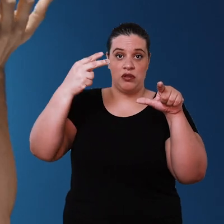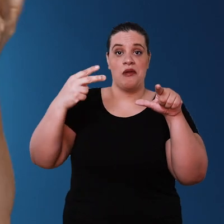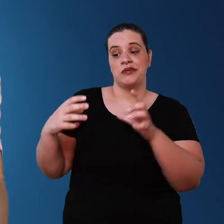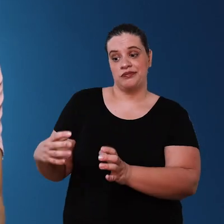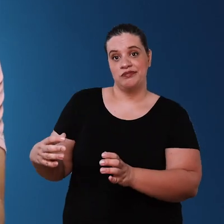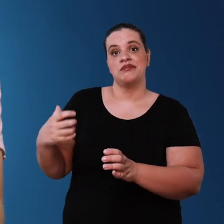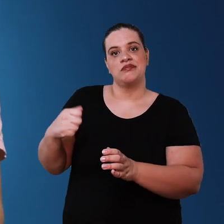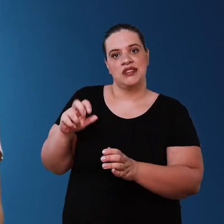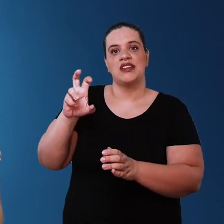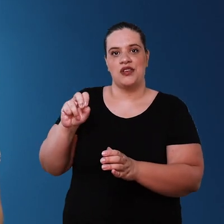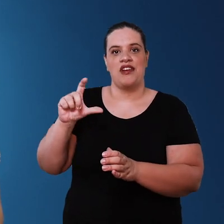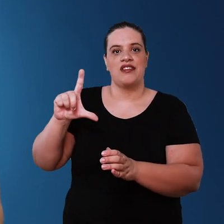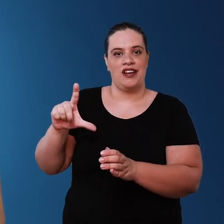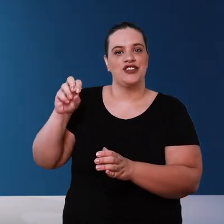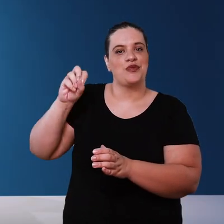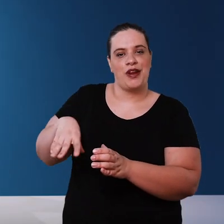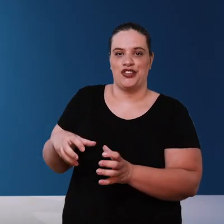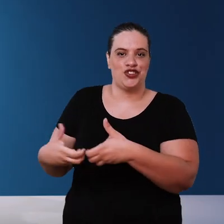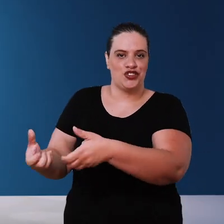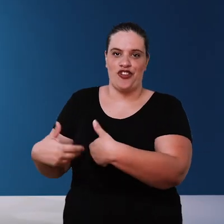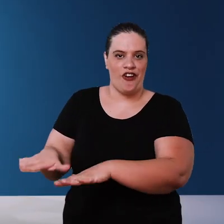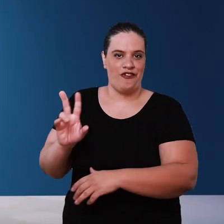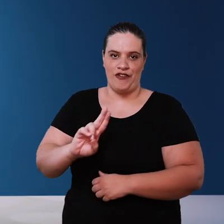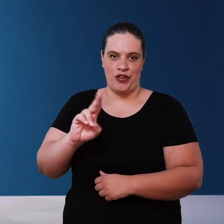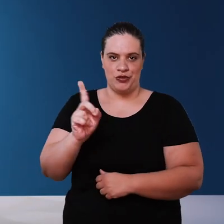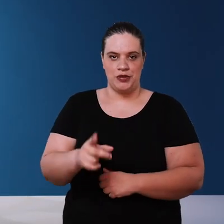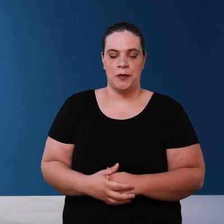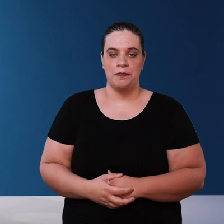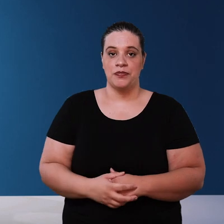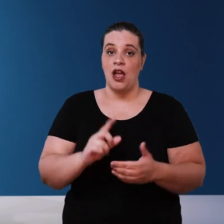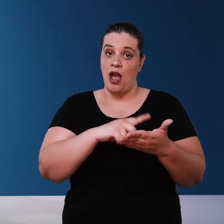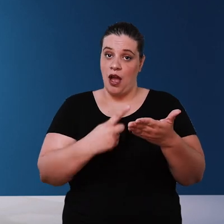need to discard 50 liters in the booklet we put the information on